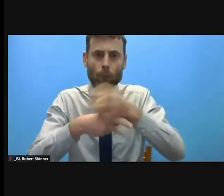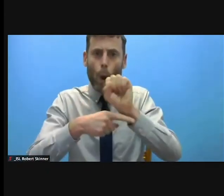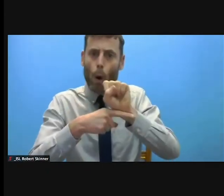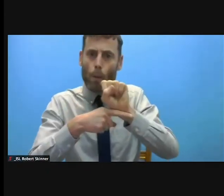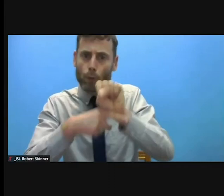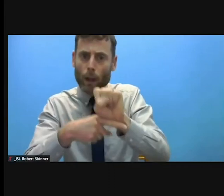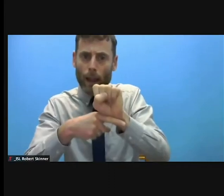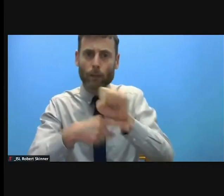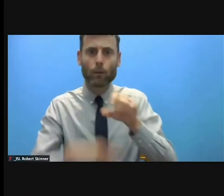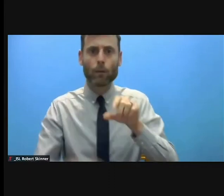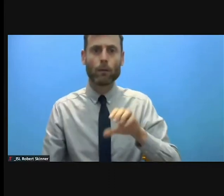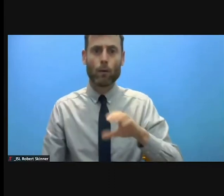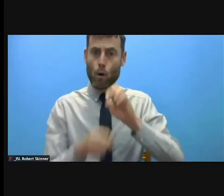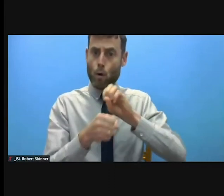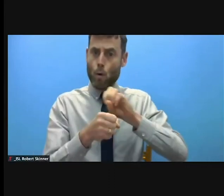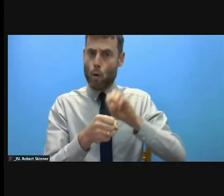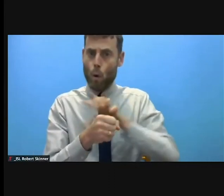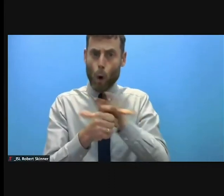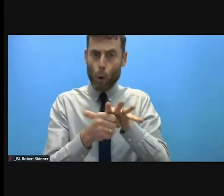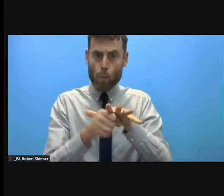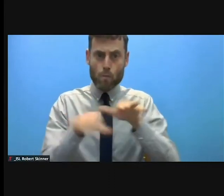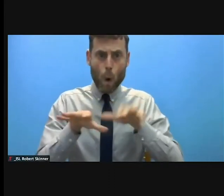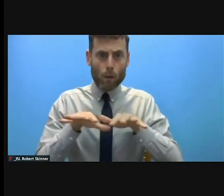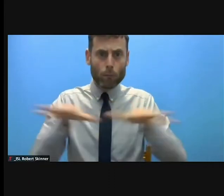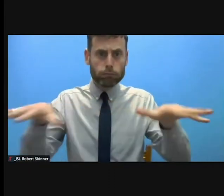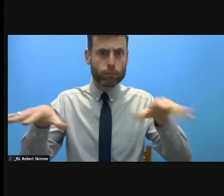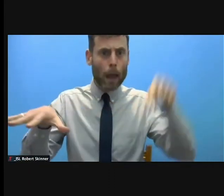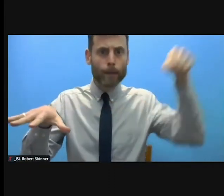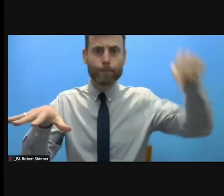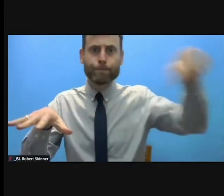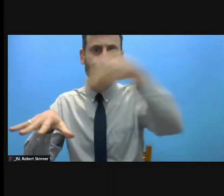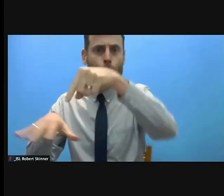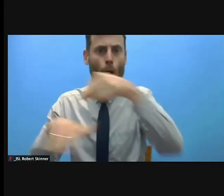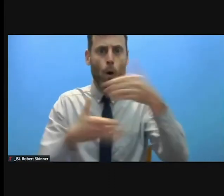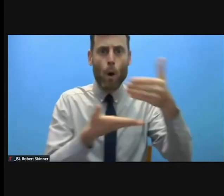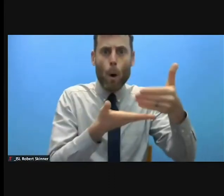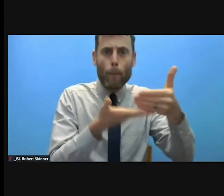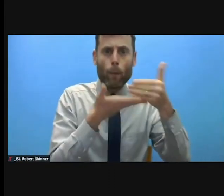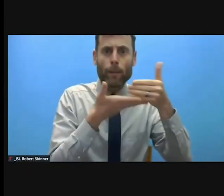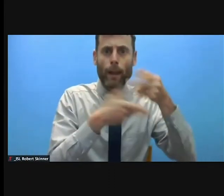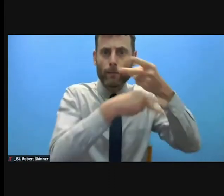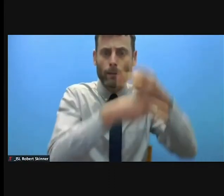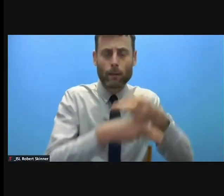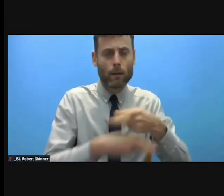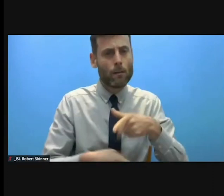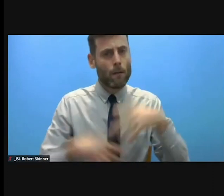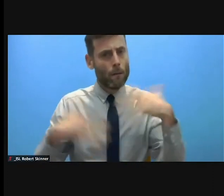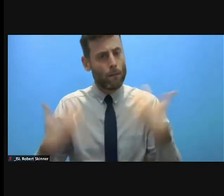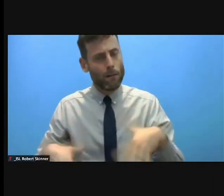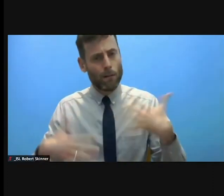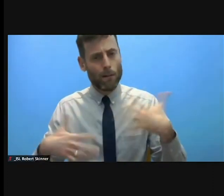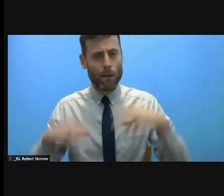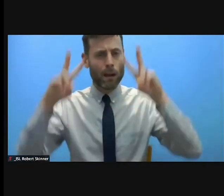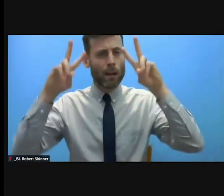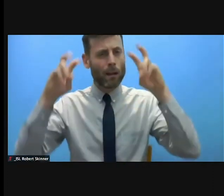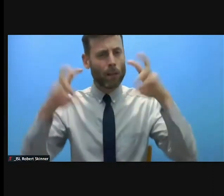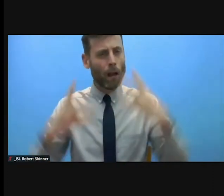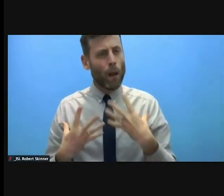COVID 19 area is a broad and heavy title, but it's a title that is very opportune and